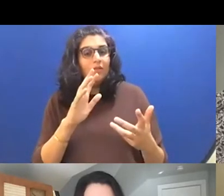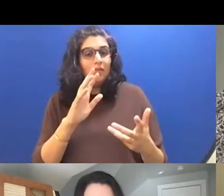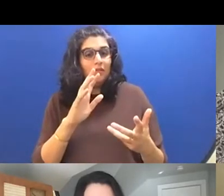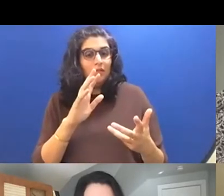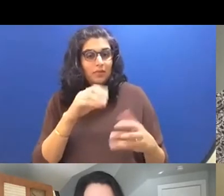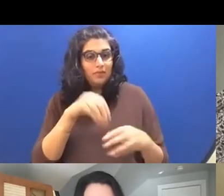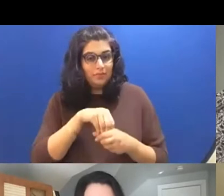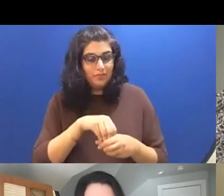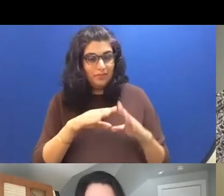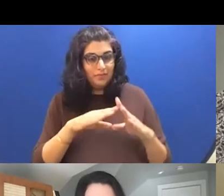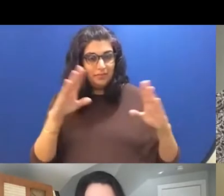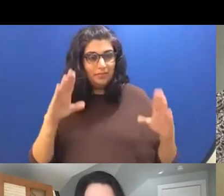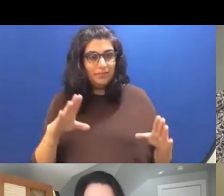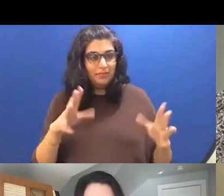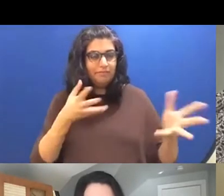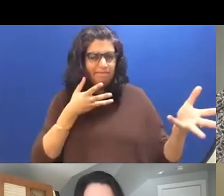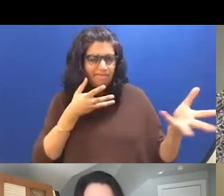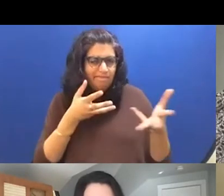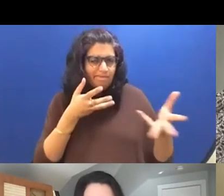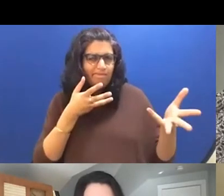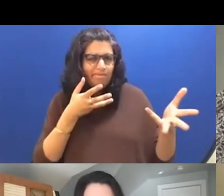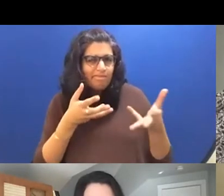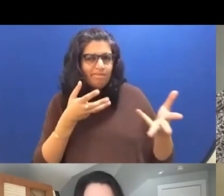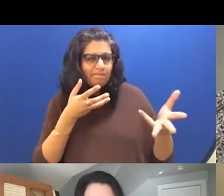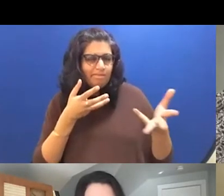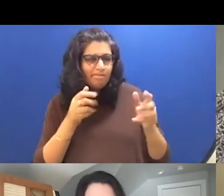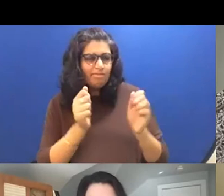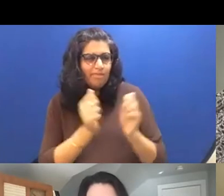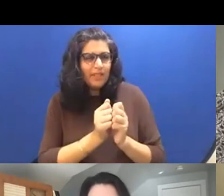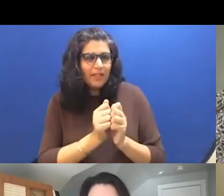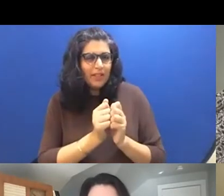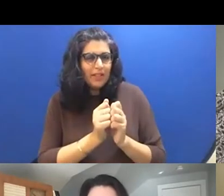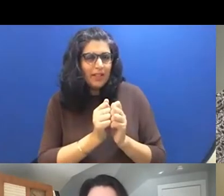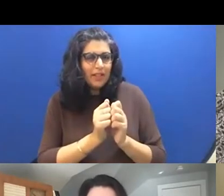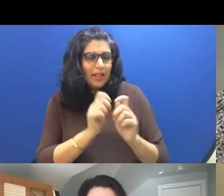you know, interacting so closely with these with these members of a family, I thought